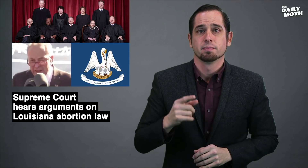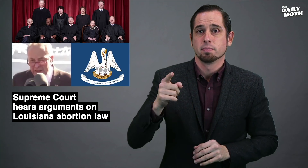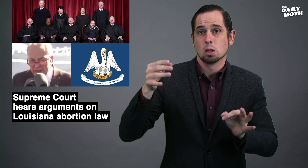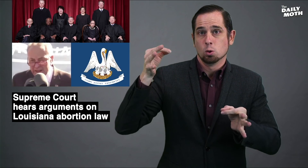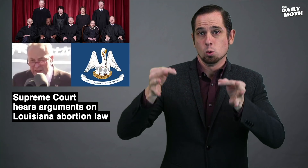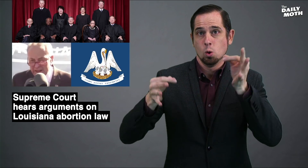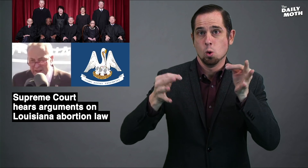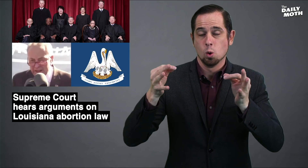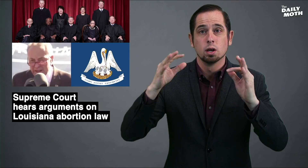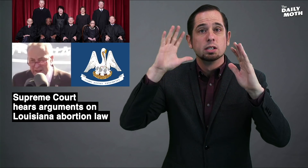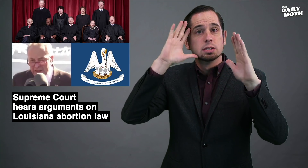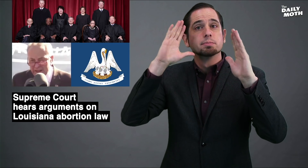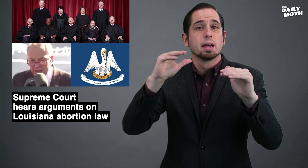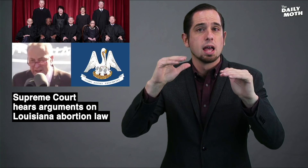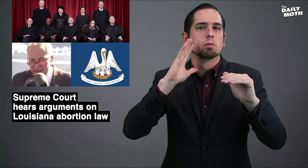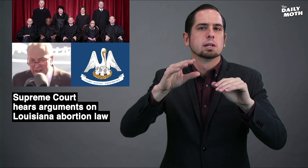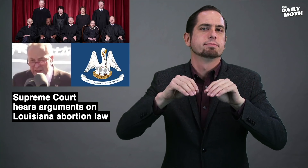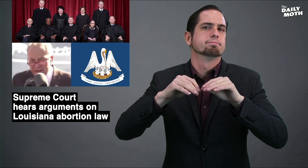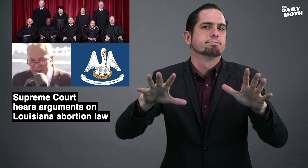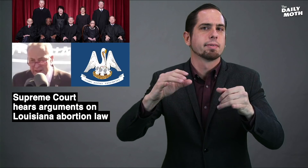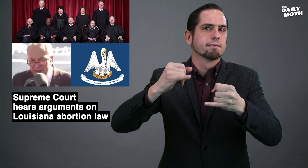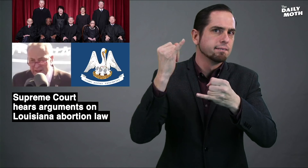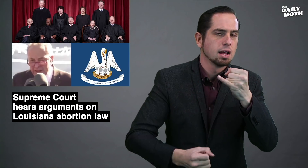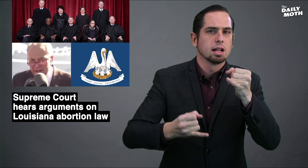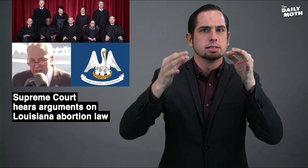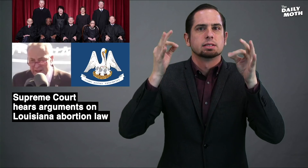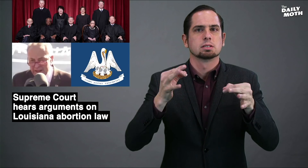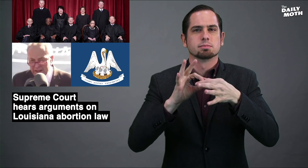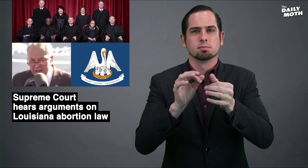The Court is expected to issue their final decision on